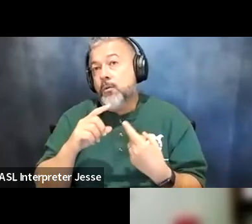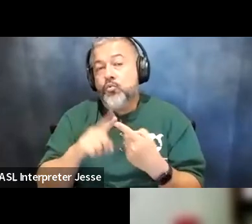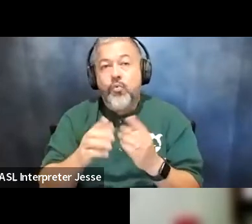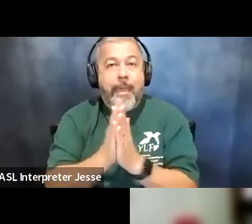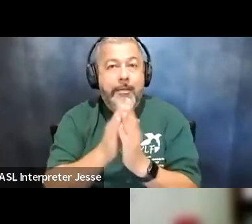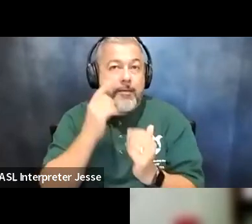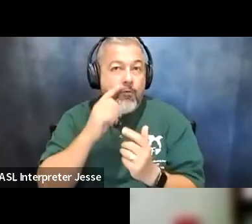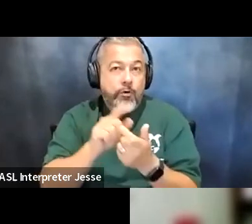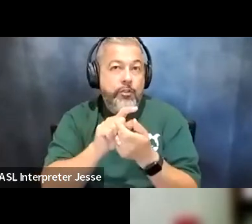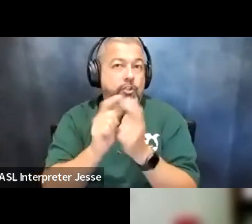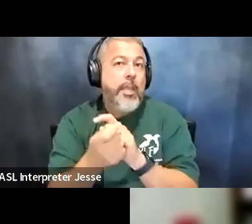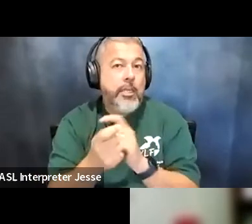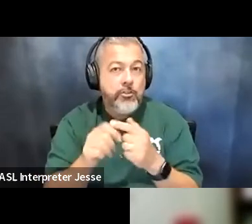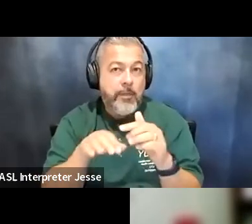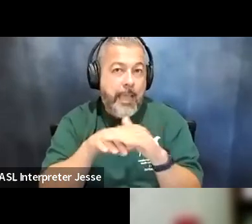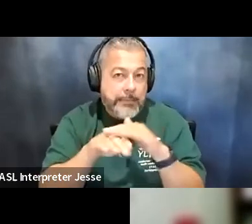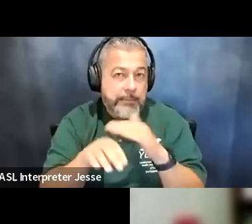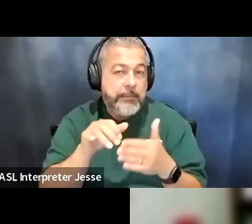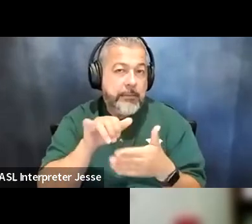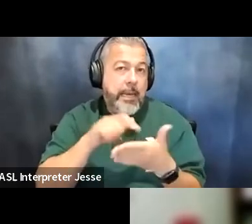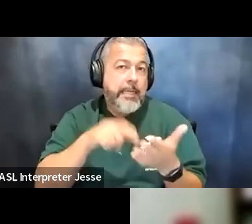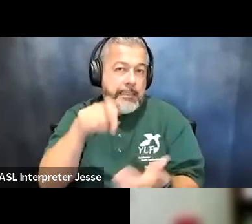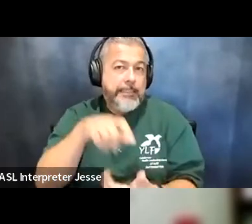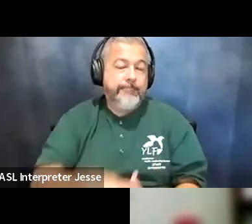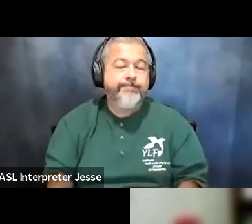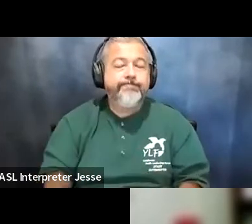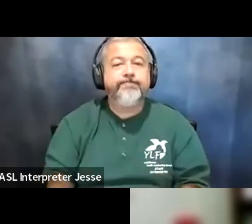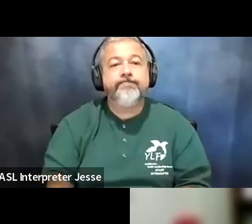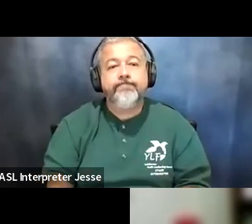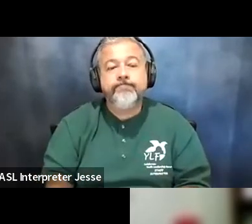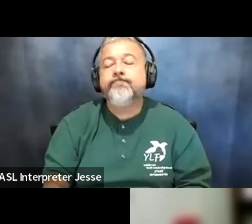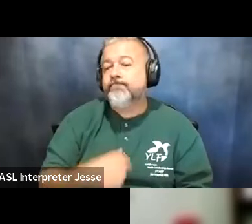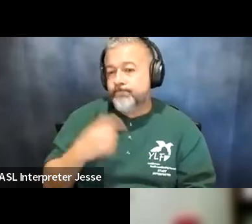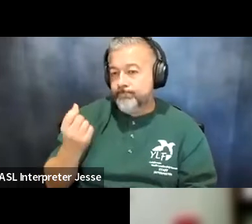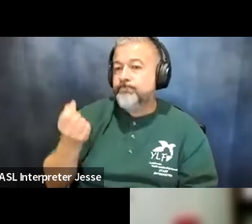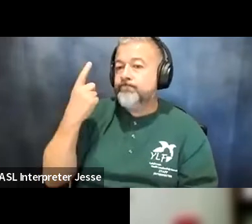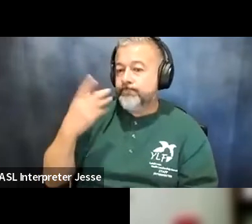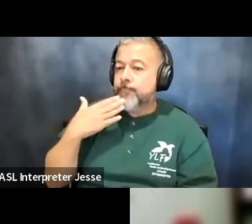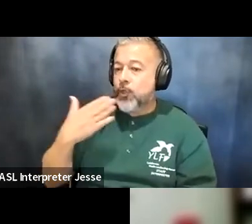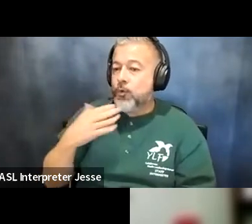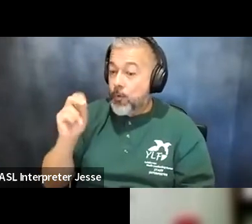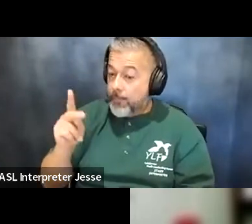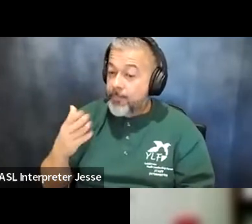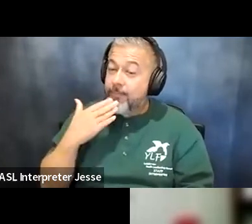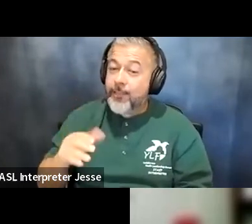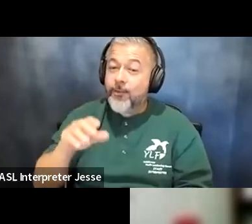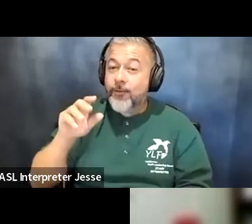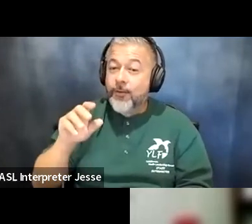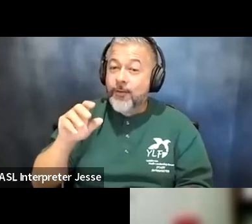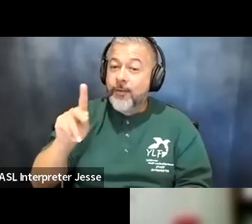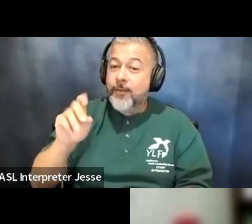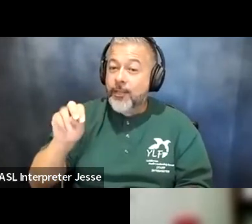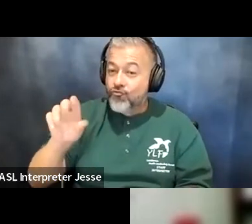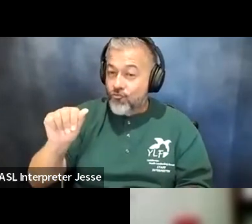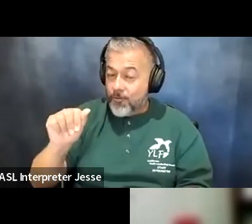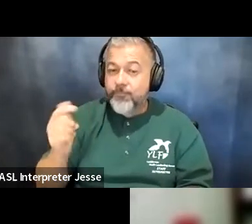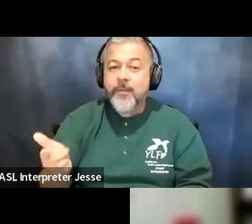changes and things that i need yeah okay thank you kendra so i'm gonna go to anya and nathan for